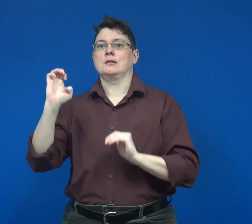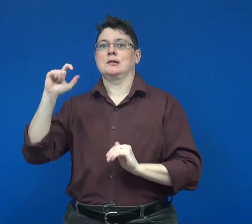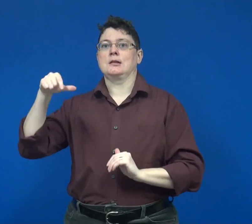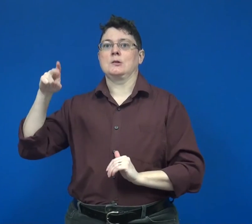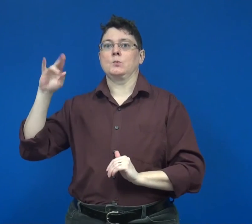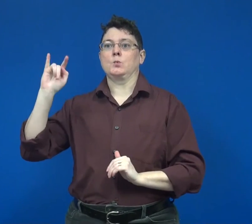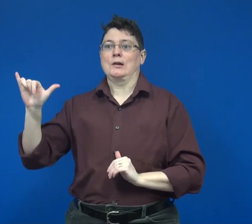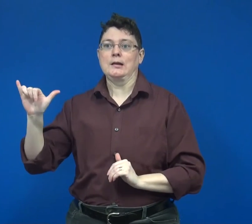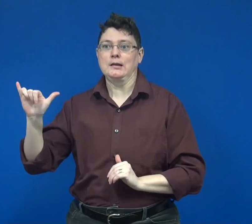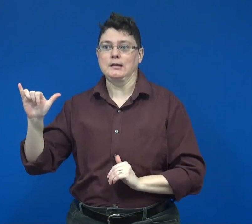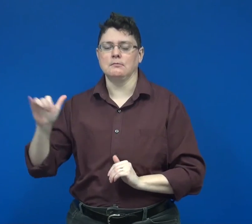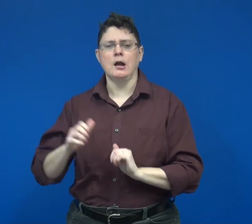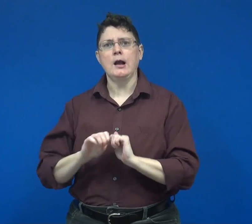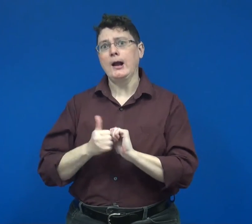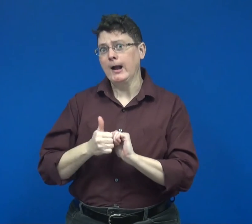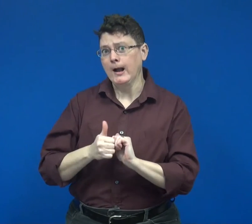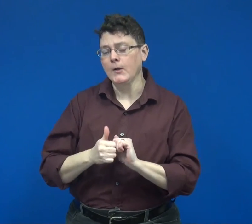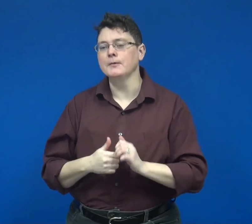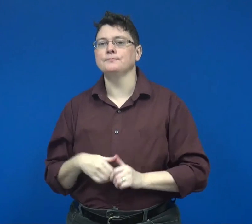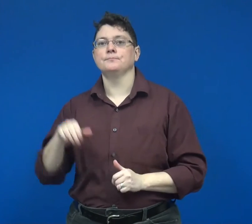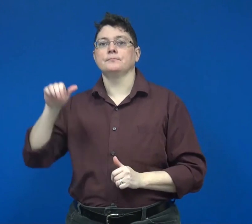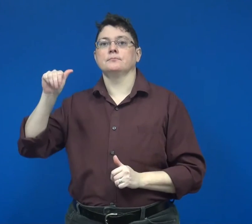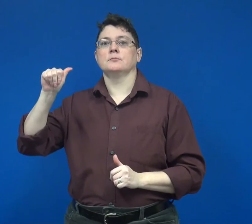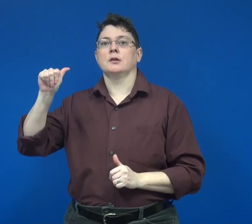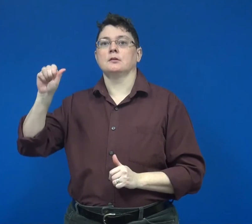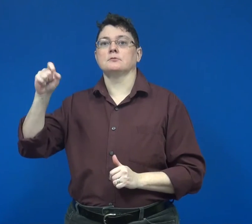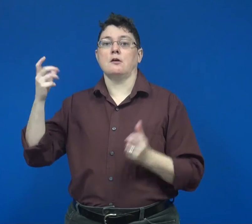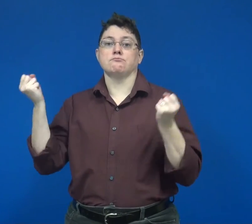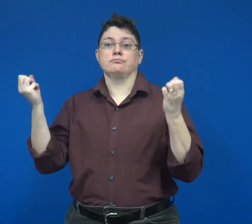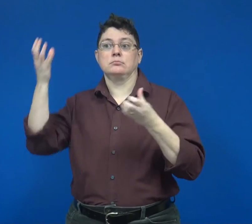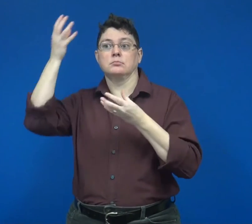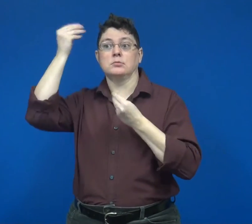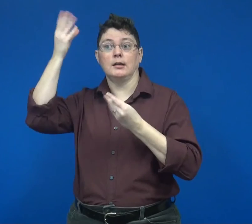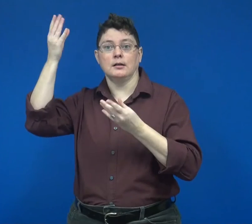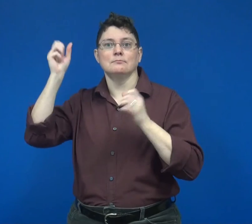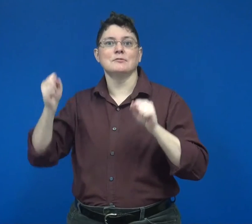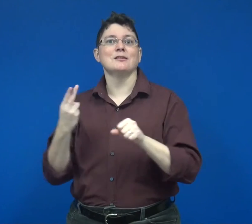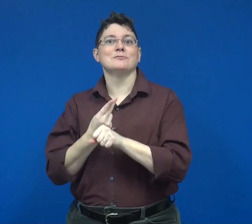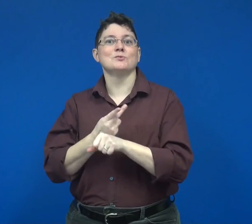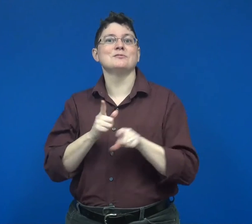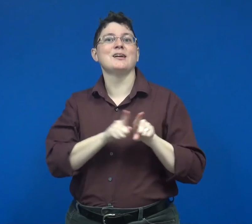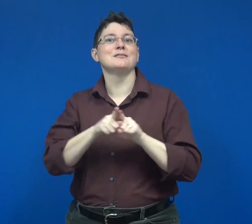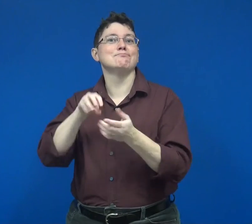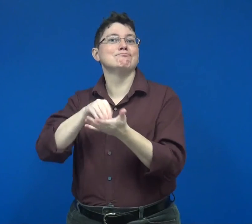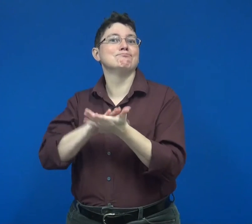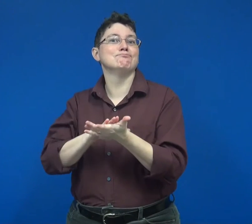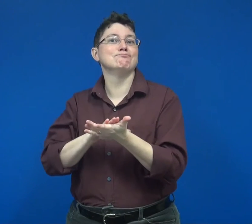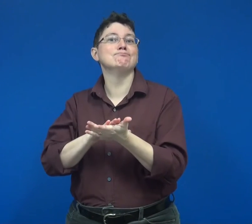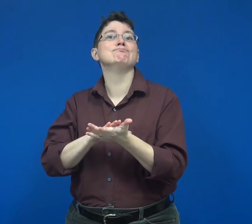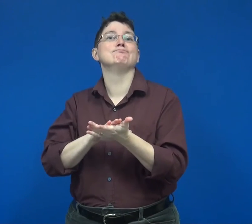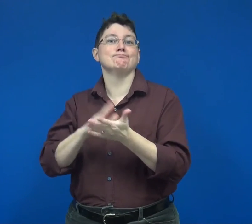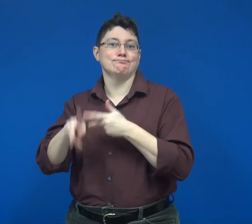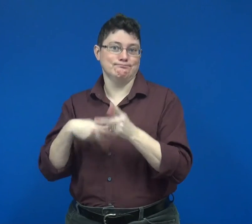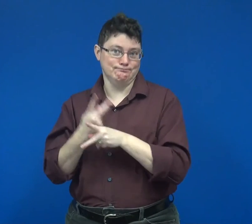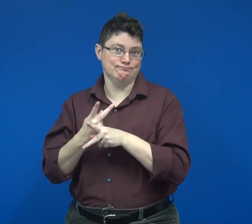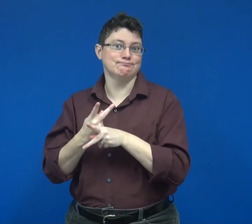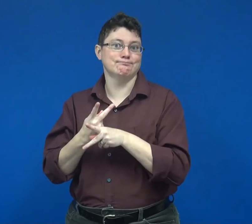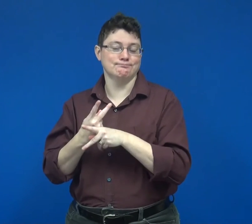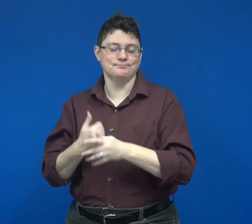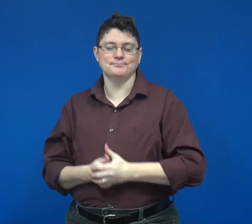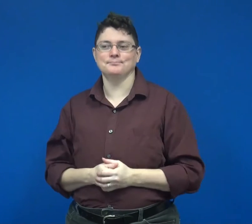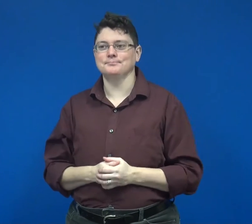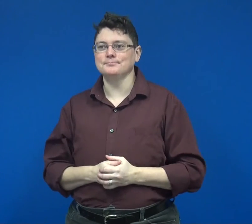ASL content could be used in document form.